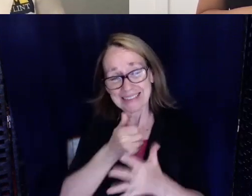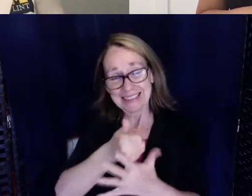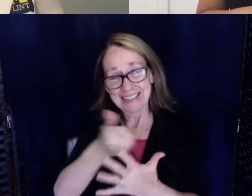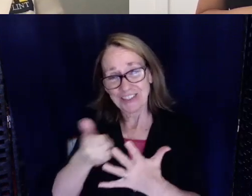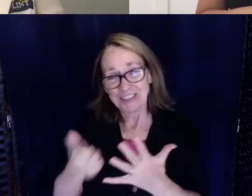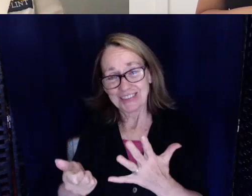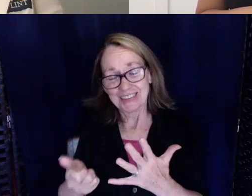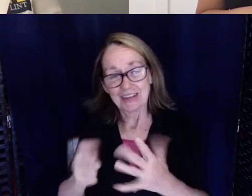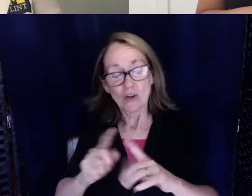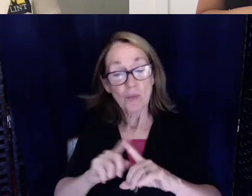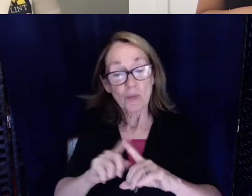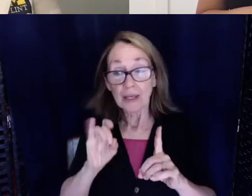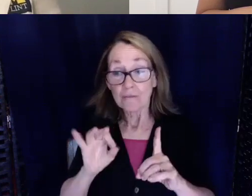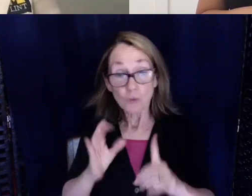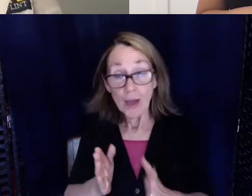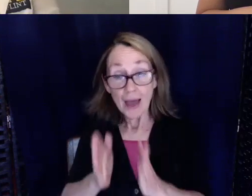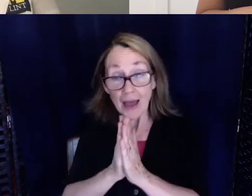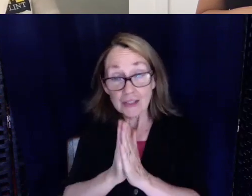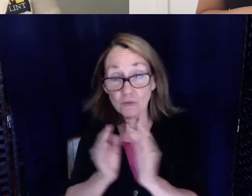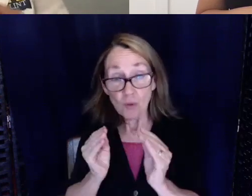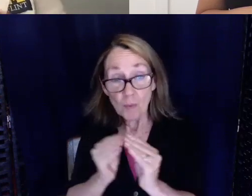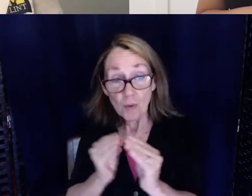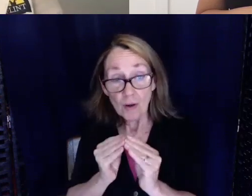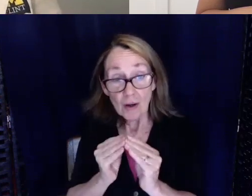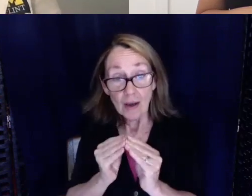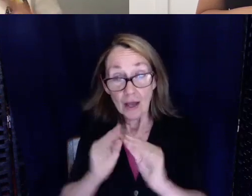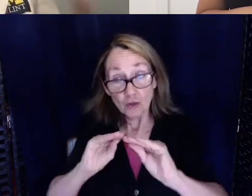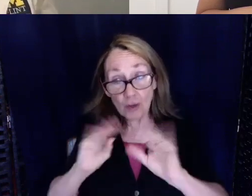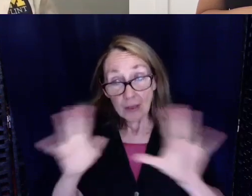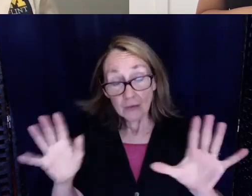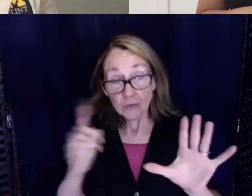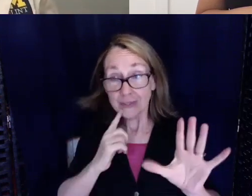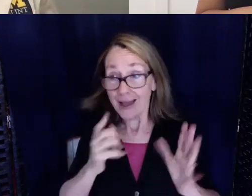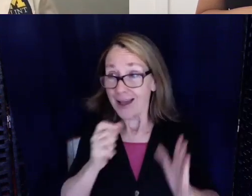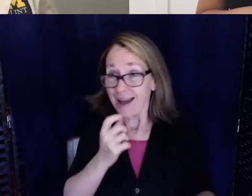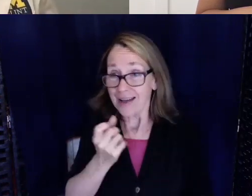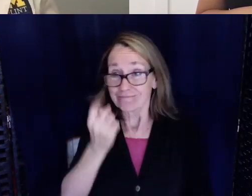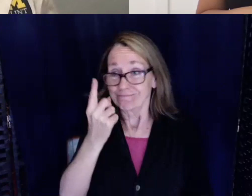But if you ask and you're clear and say I don't understand this, can you please